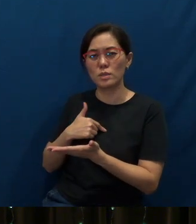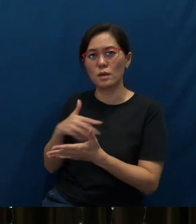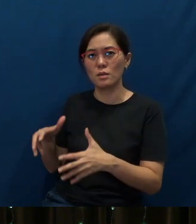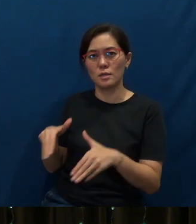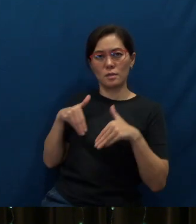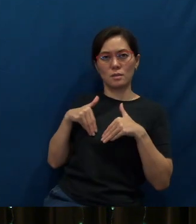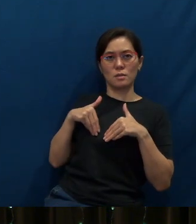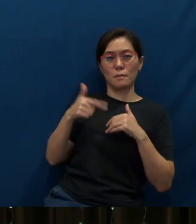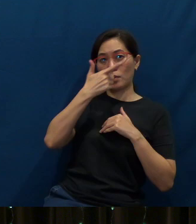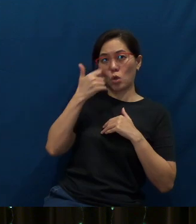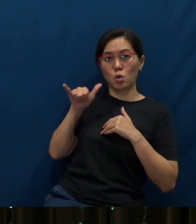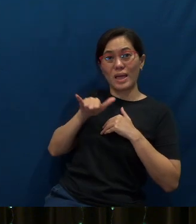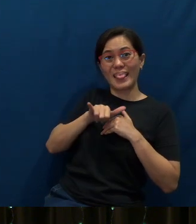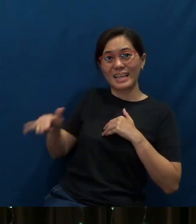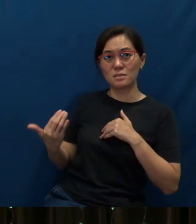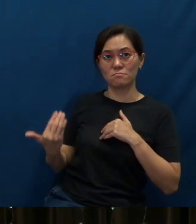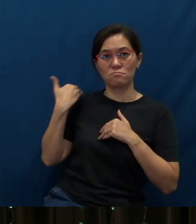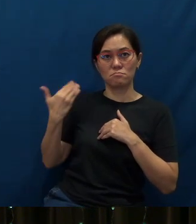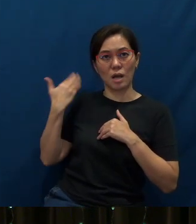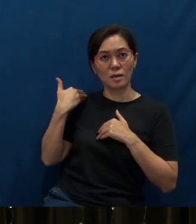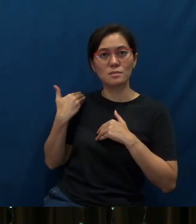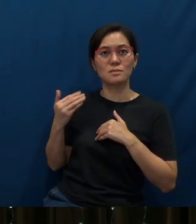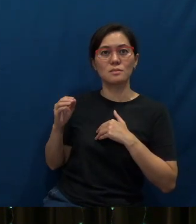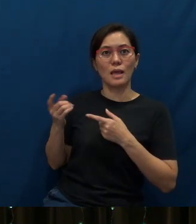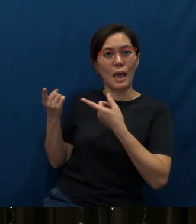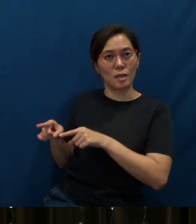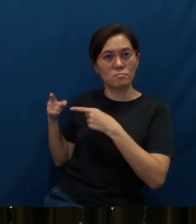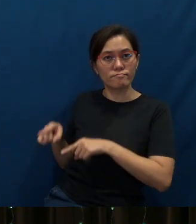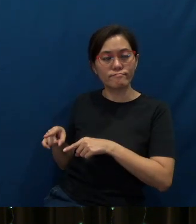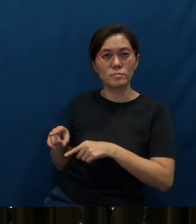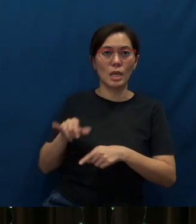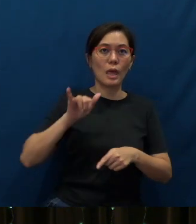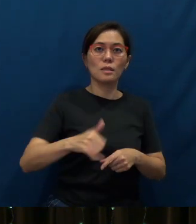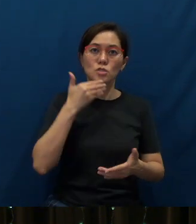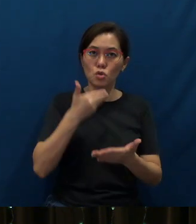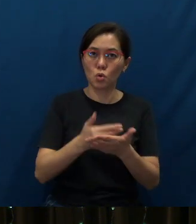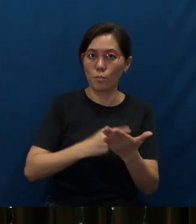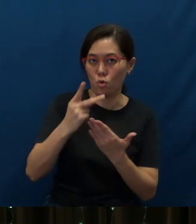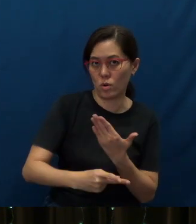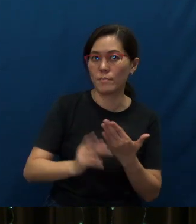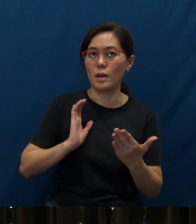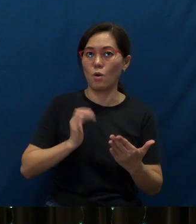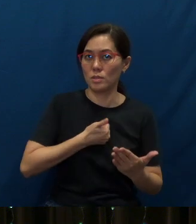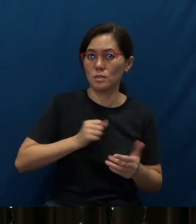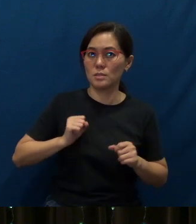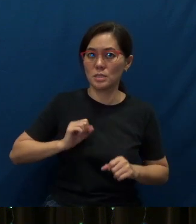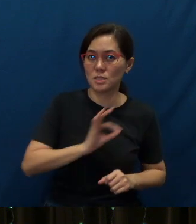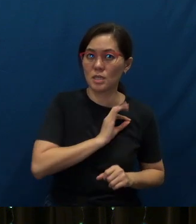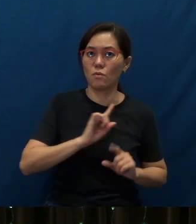of these episodes. So this is a very good program. I mean, as staff ourselves, when we went through it, many of us found